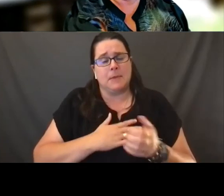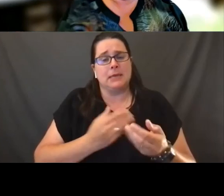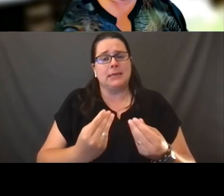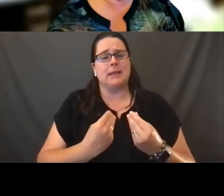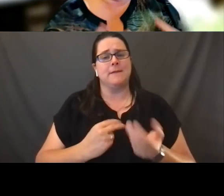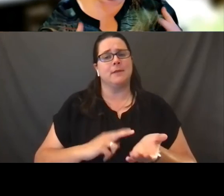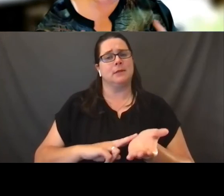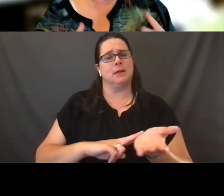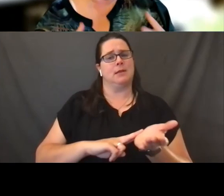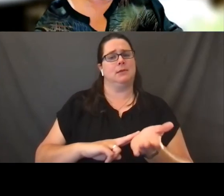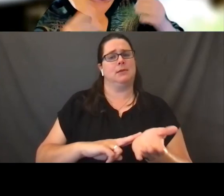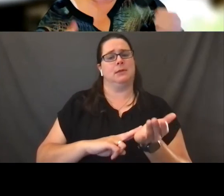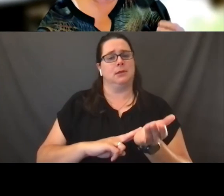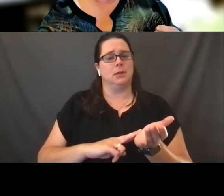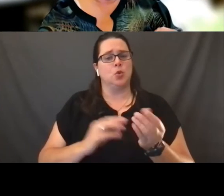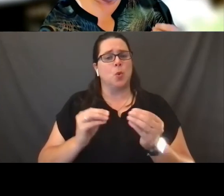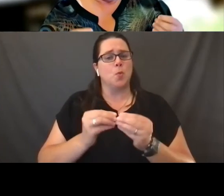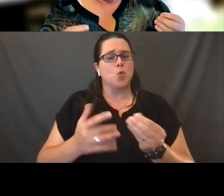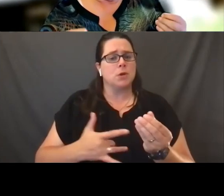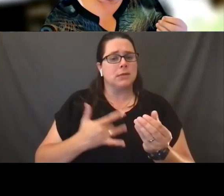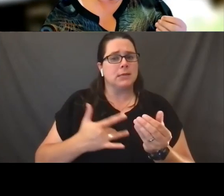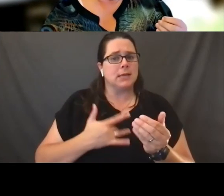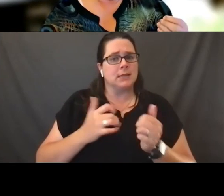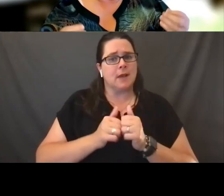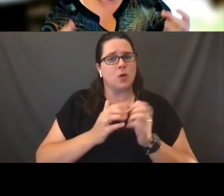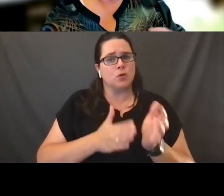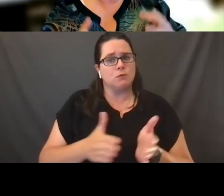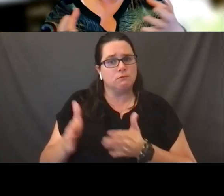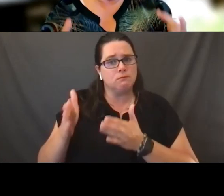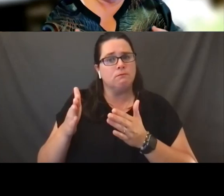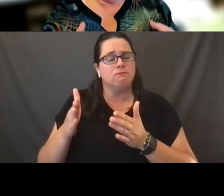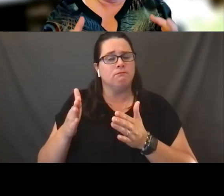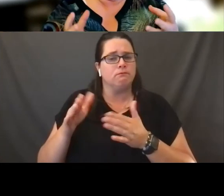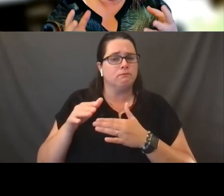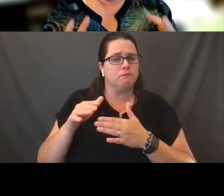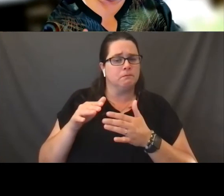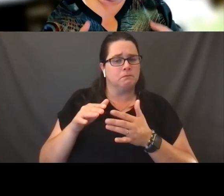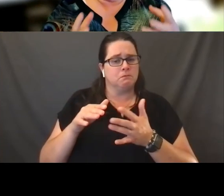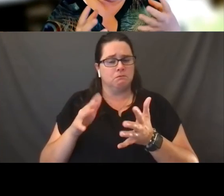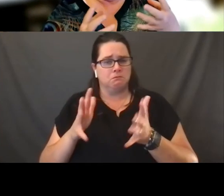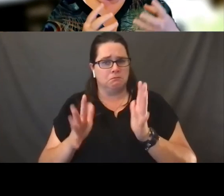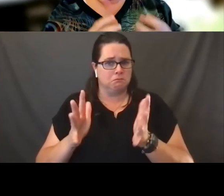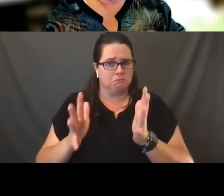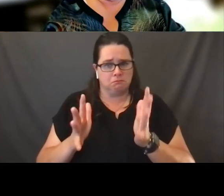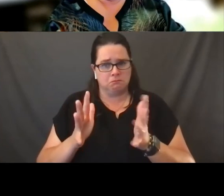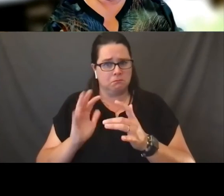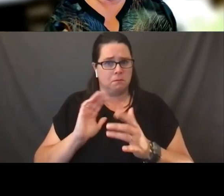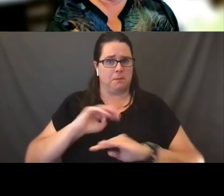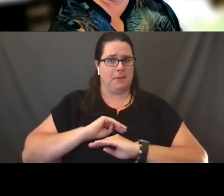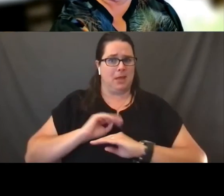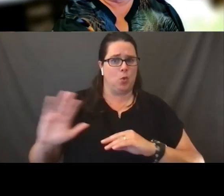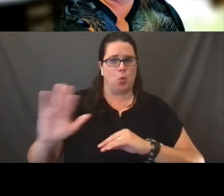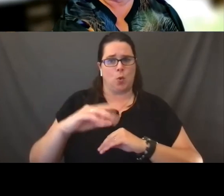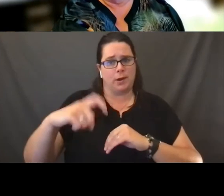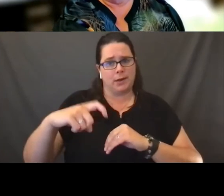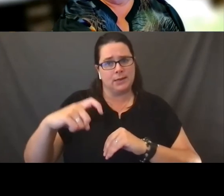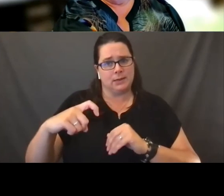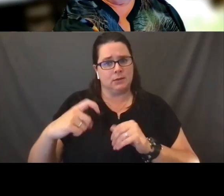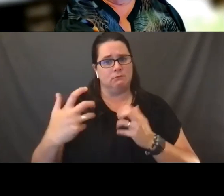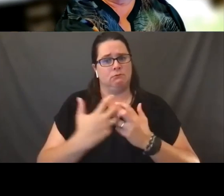so we have more sense of how to shape this even more to meet your needs as well as ours.